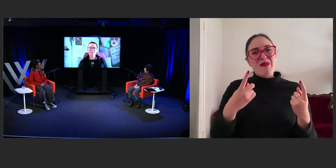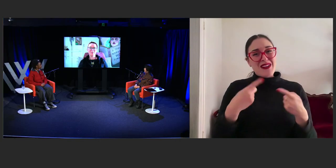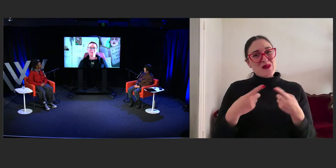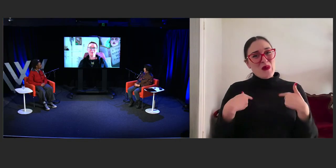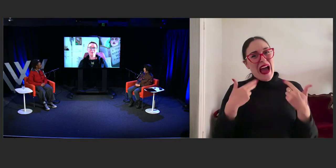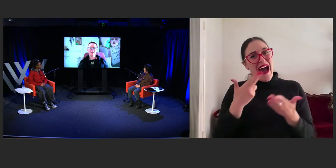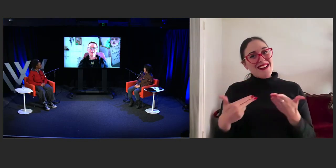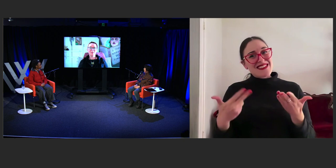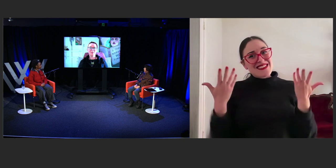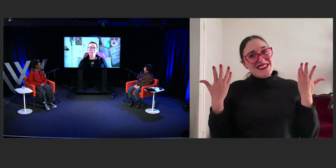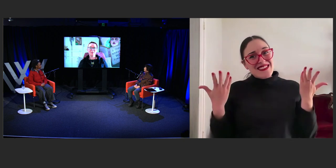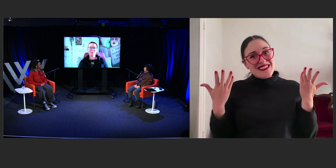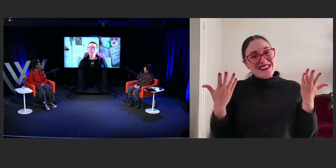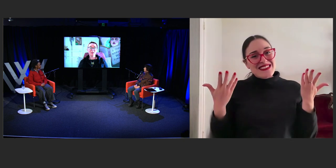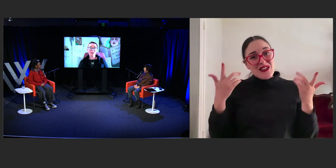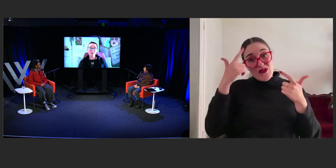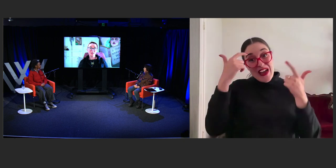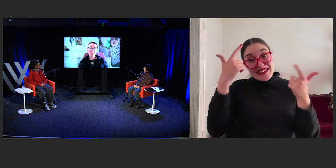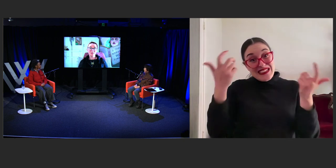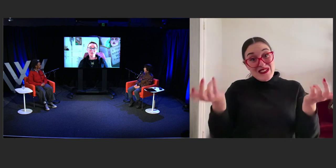Asphyxia, do you have anything to add to that?